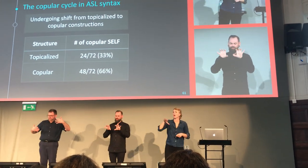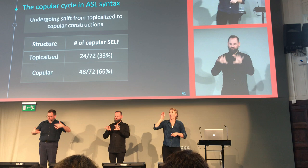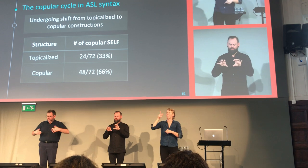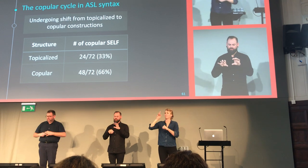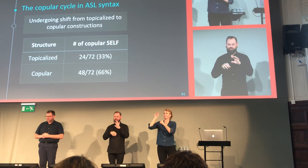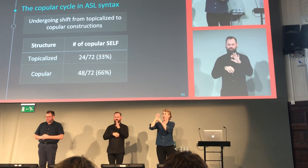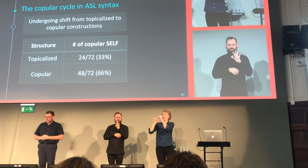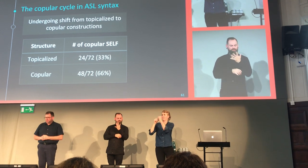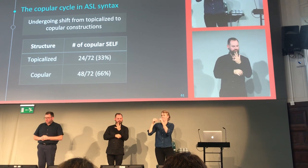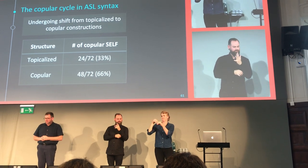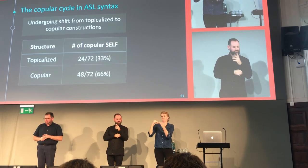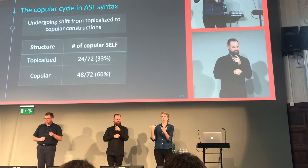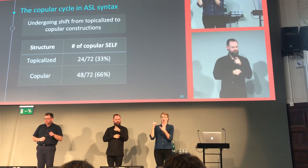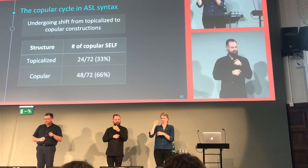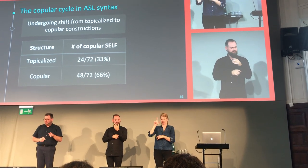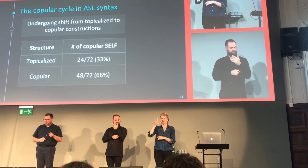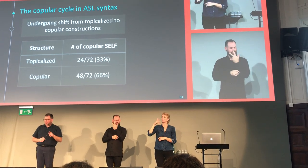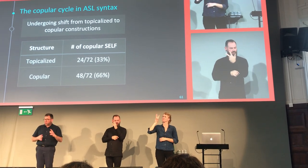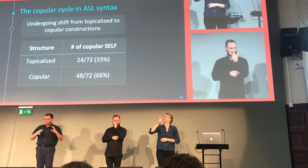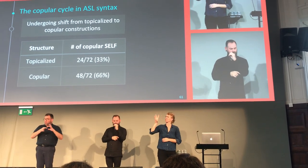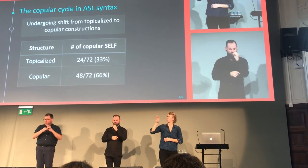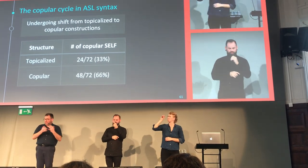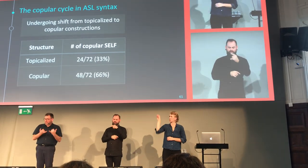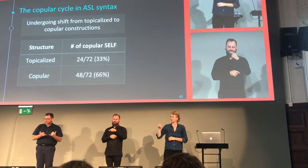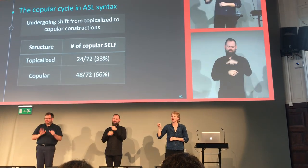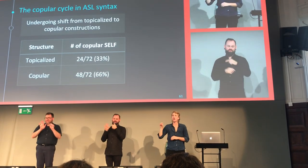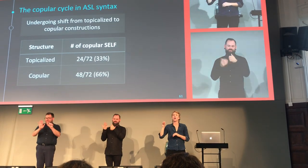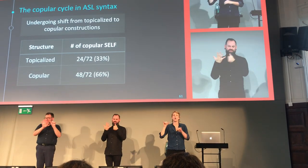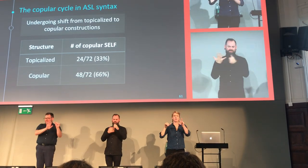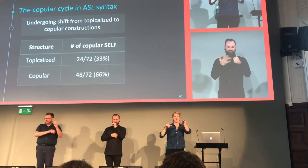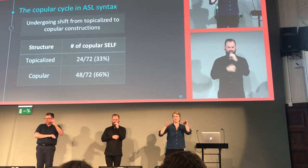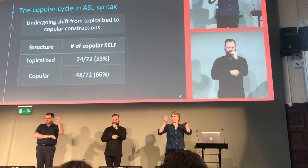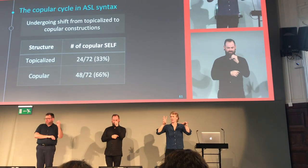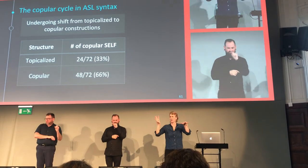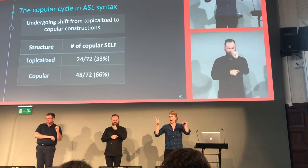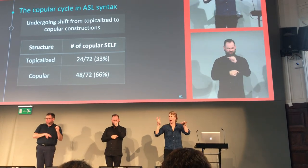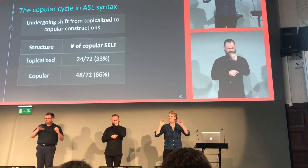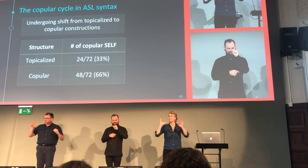The topic structure, 33% modern ASL, 66%.